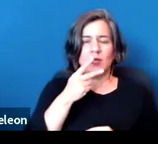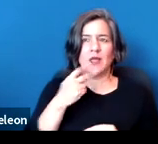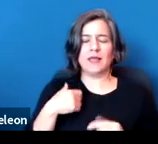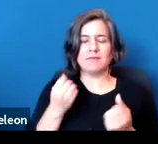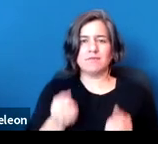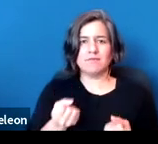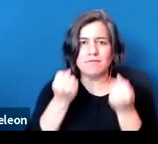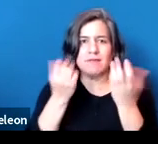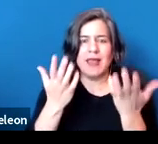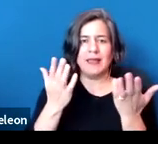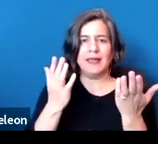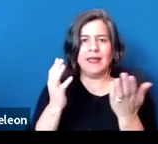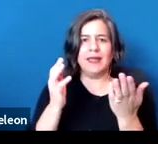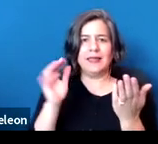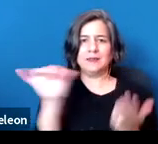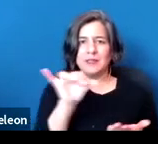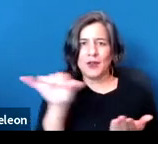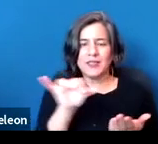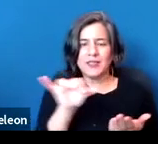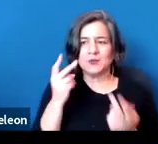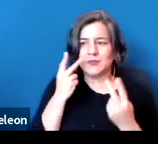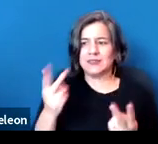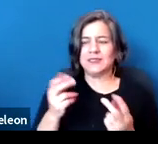of the similarities that we see with the pandemic.